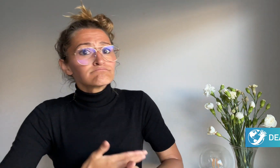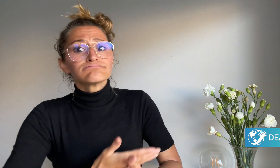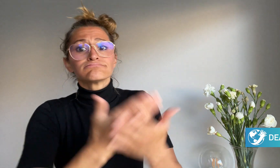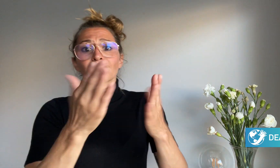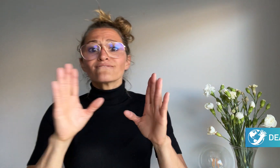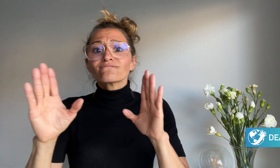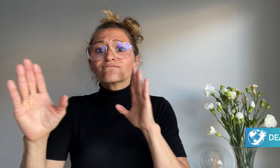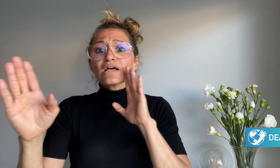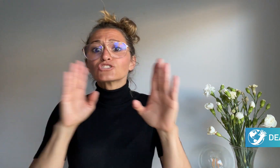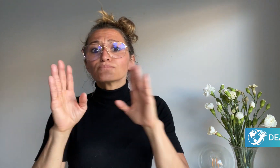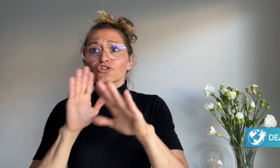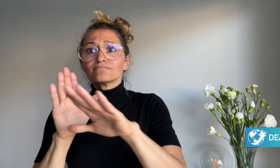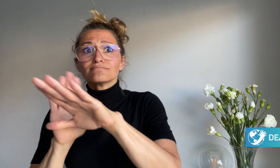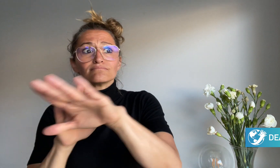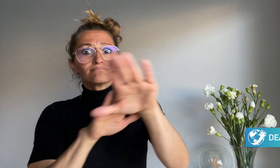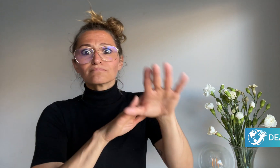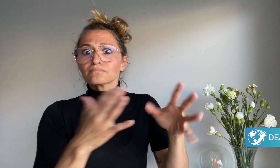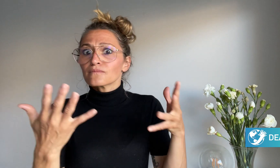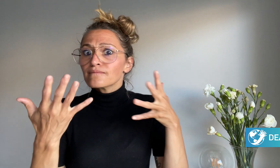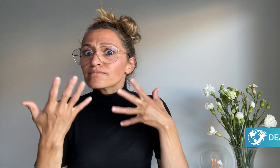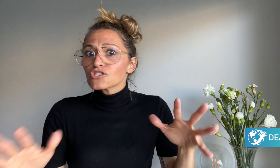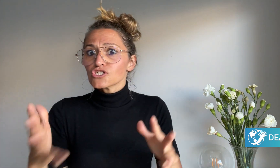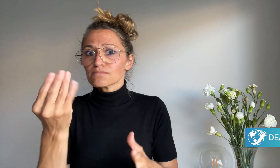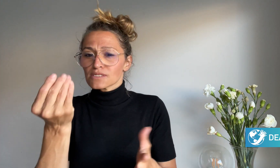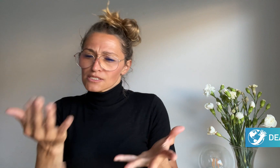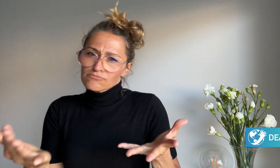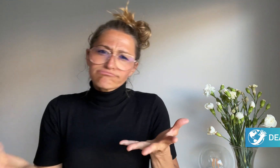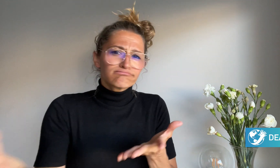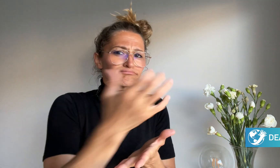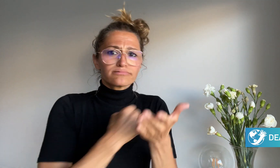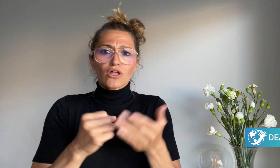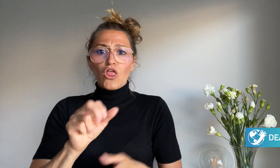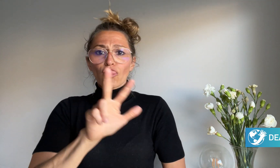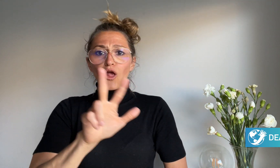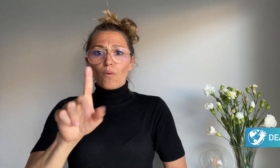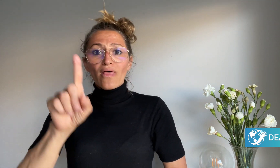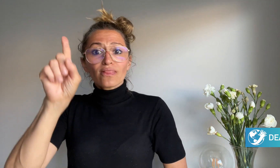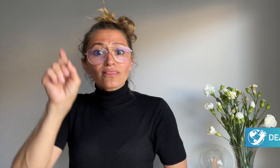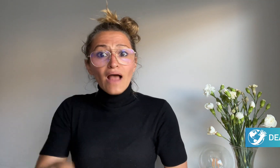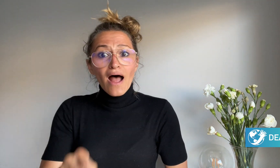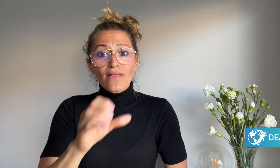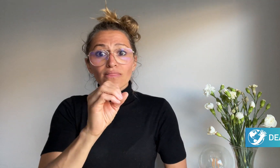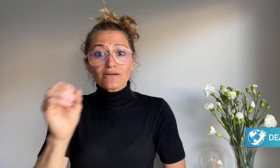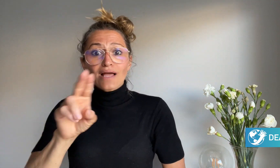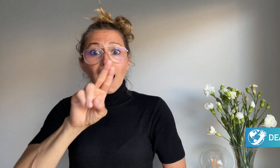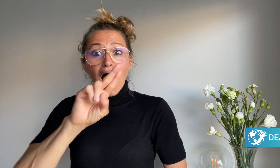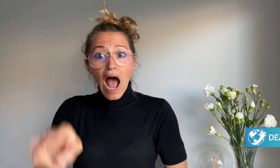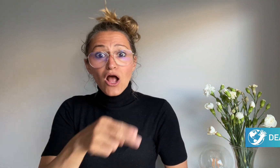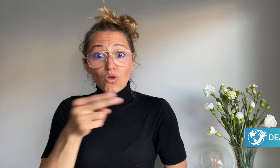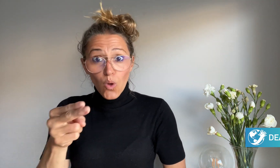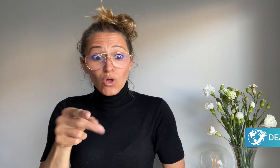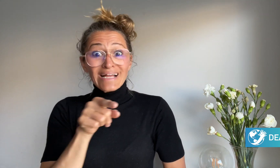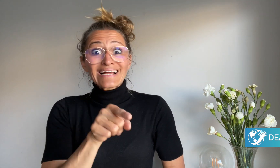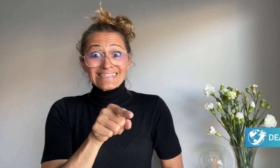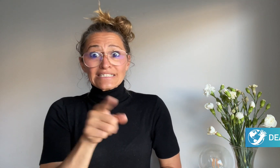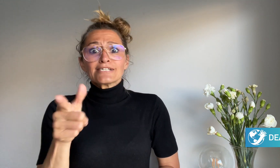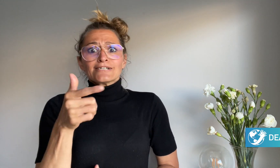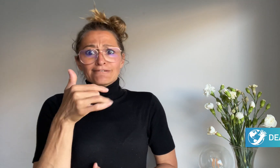and will be using the funds to keep their center